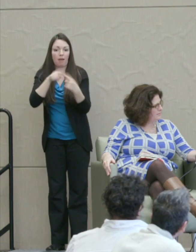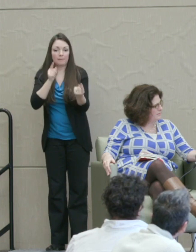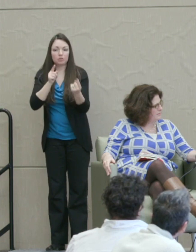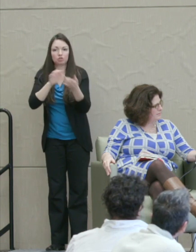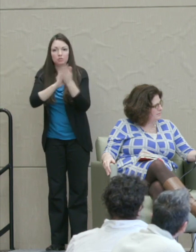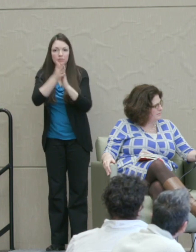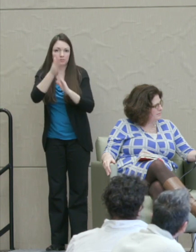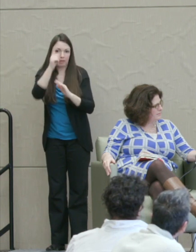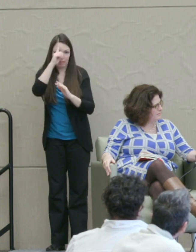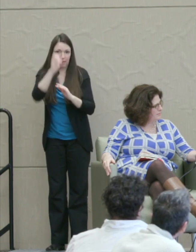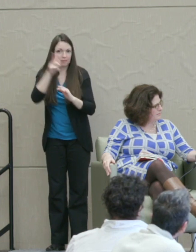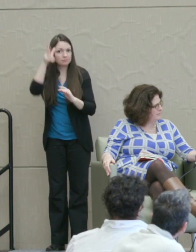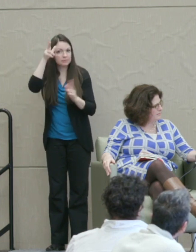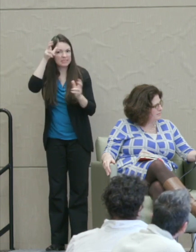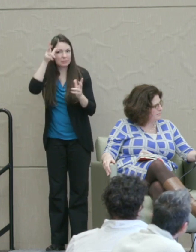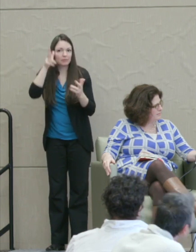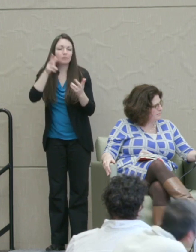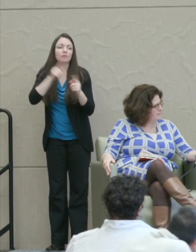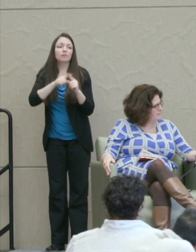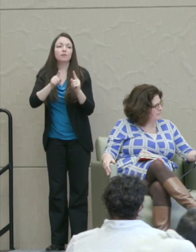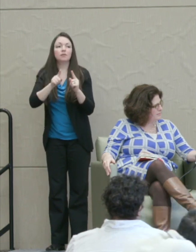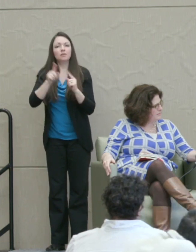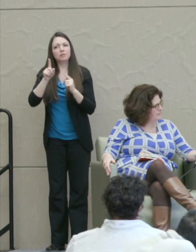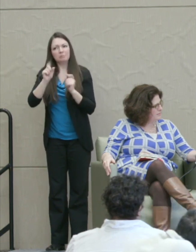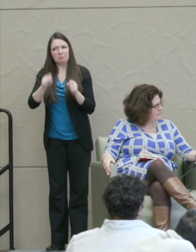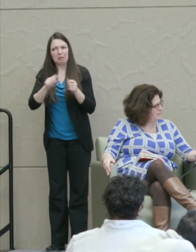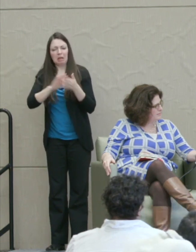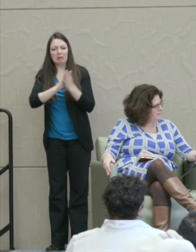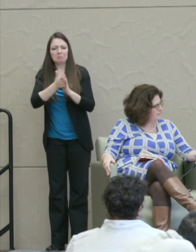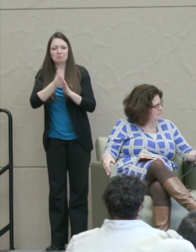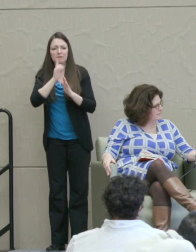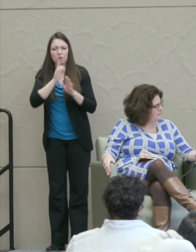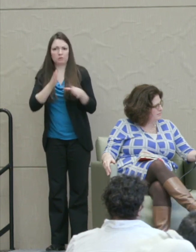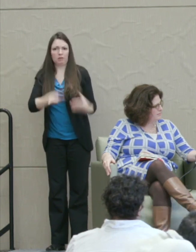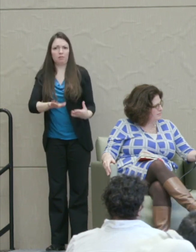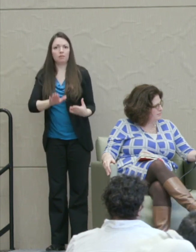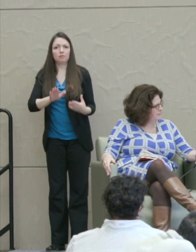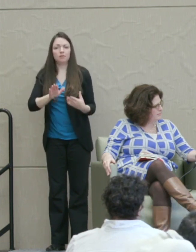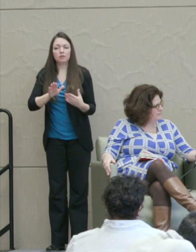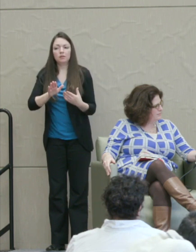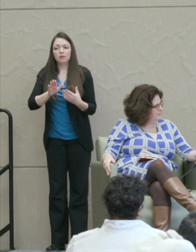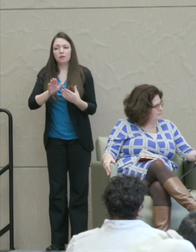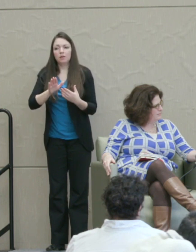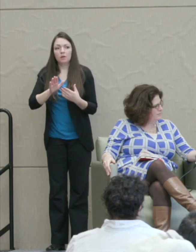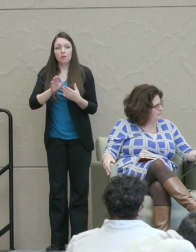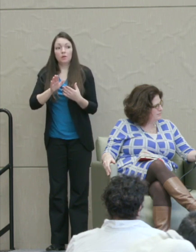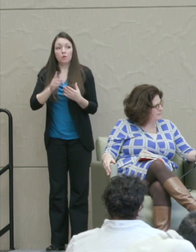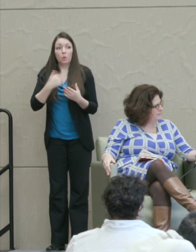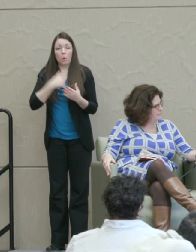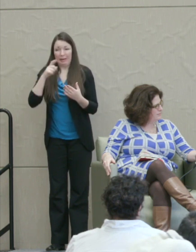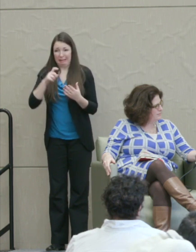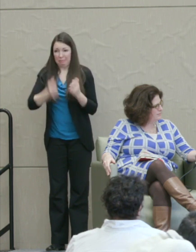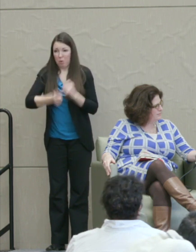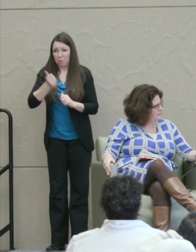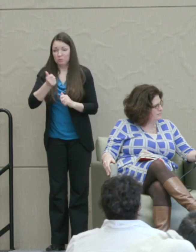And then we need very badly on our campus certainly what we most need are conservative